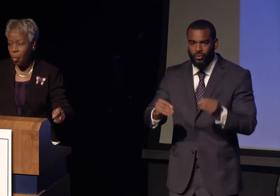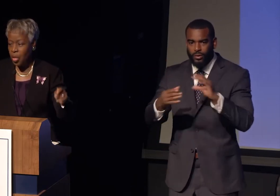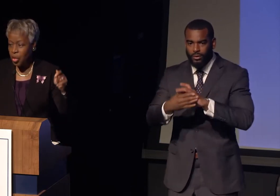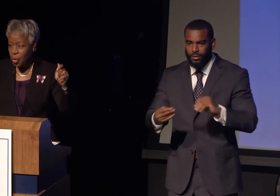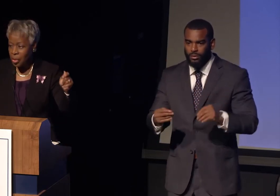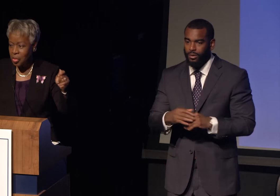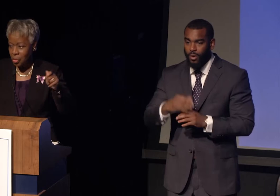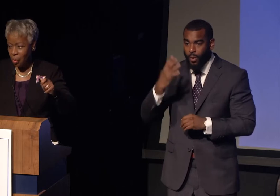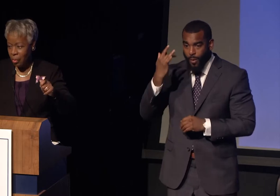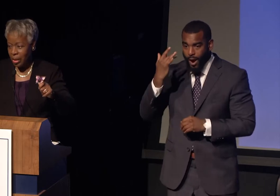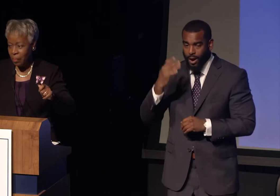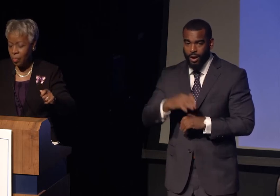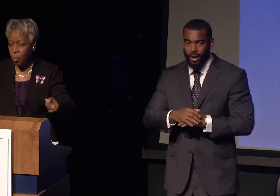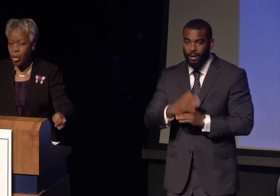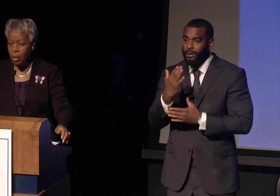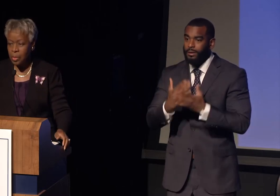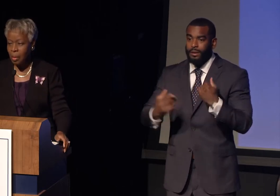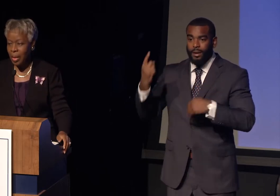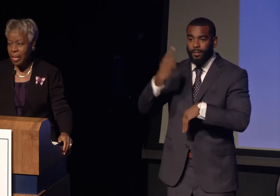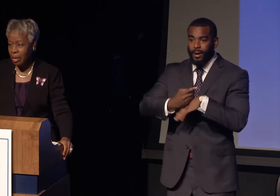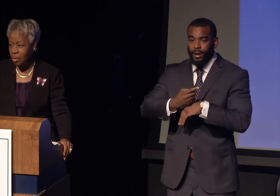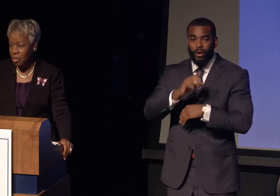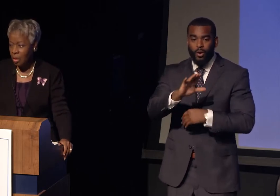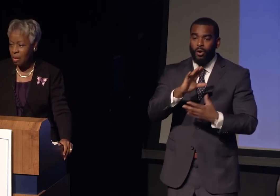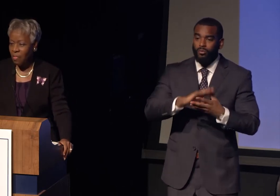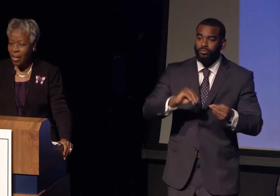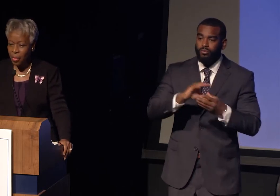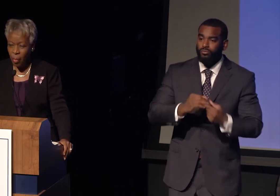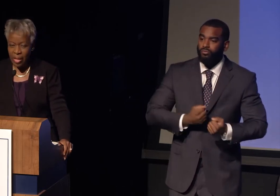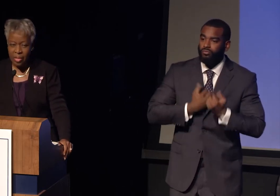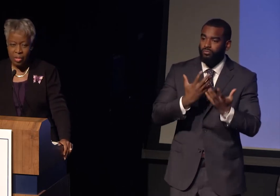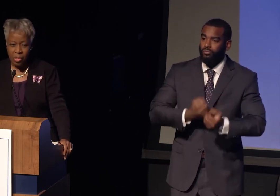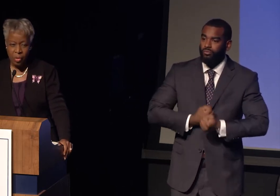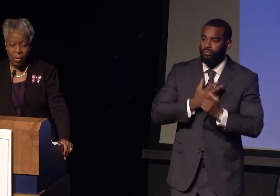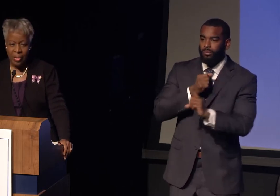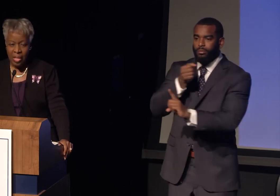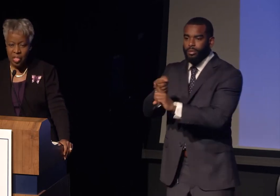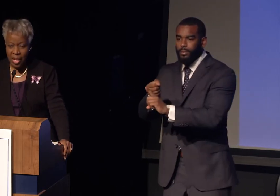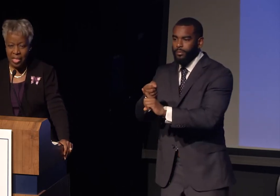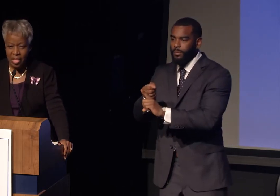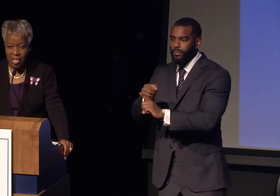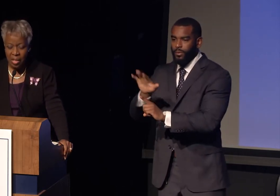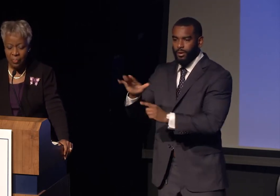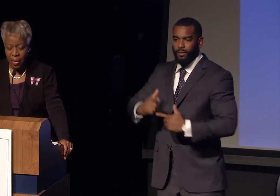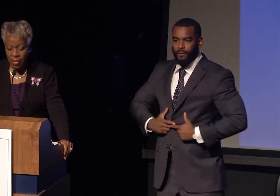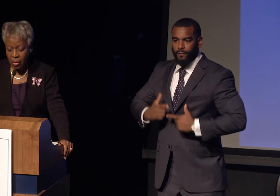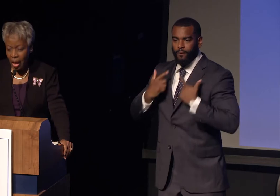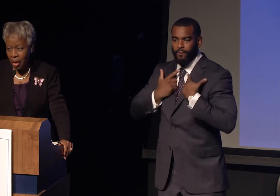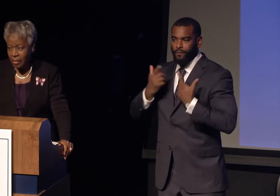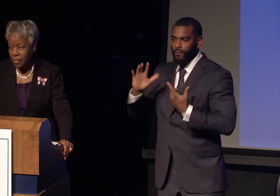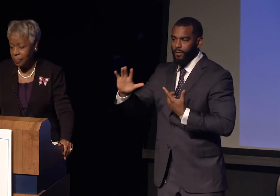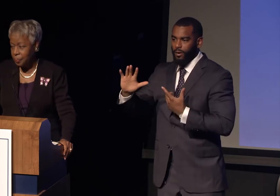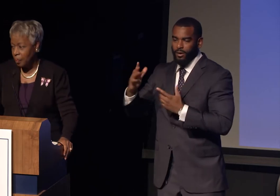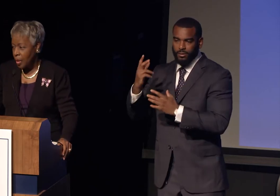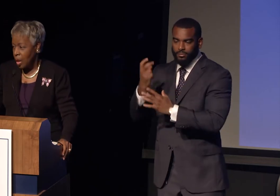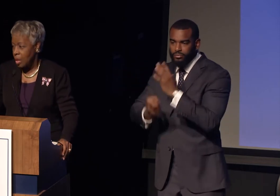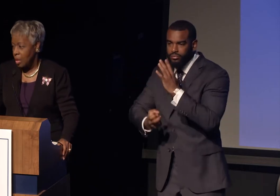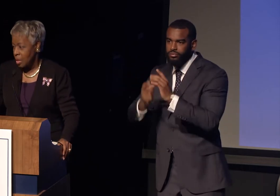when your story will help somebody else find the way to the story that changes their lives.